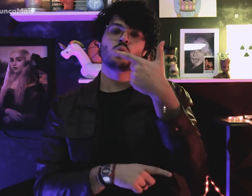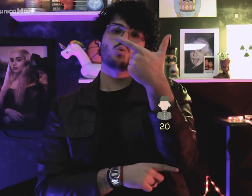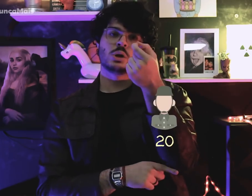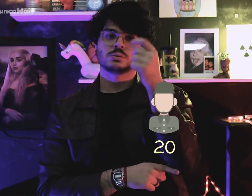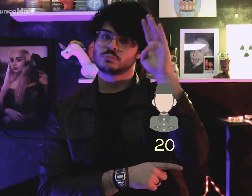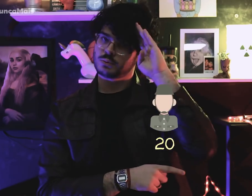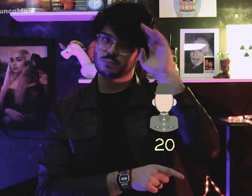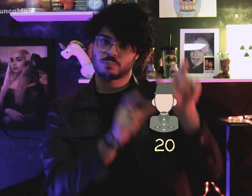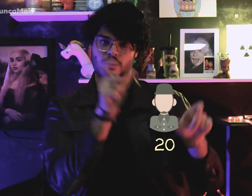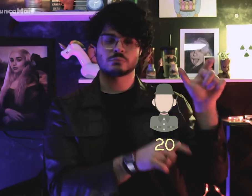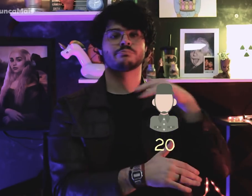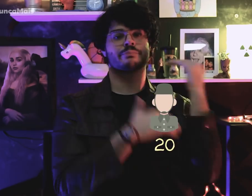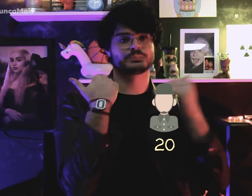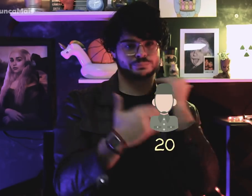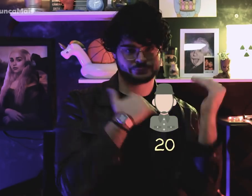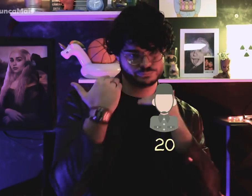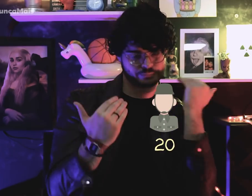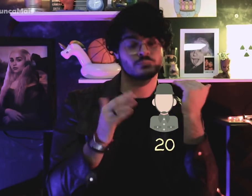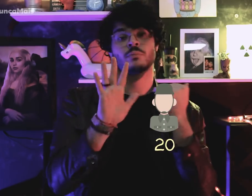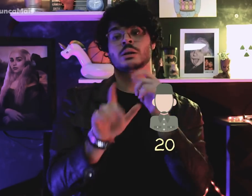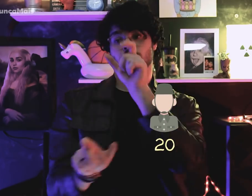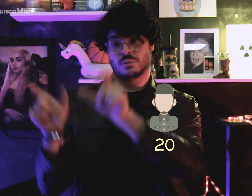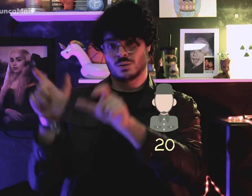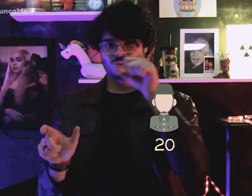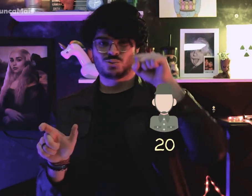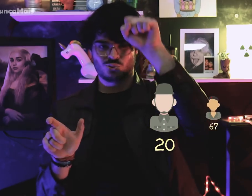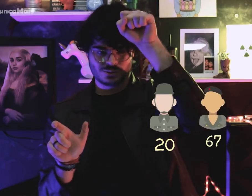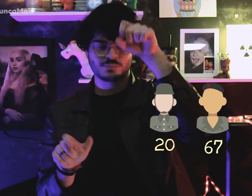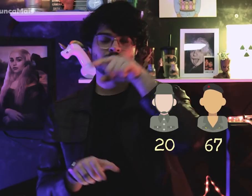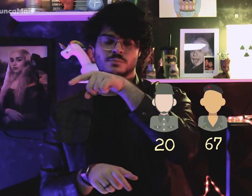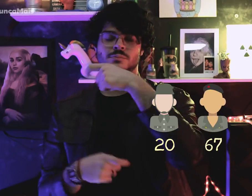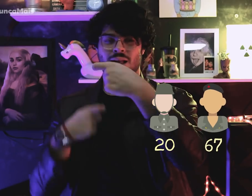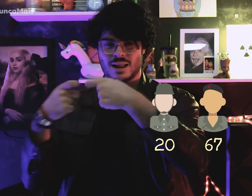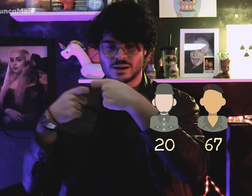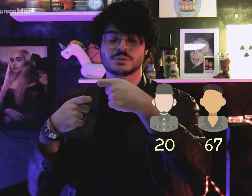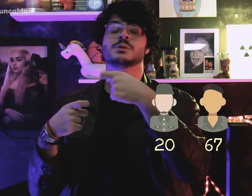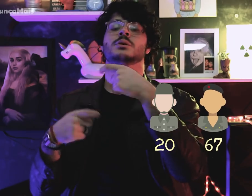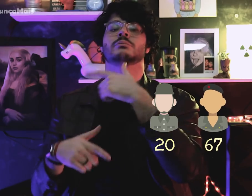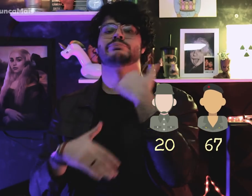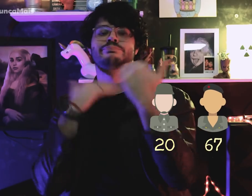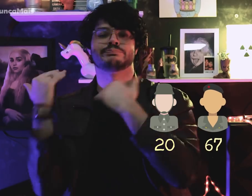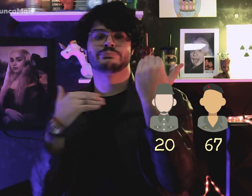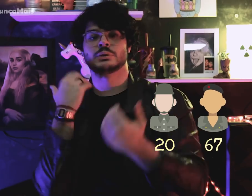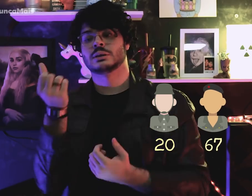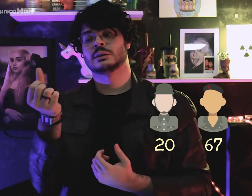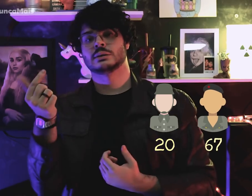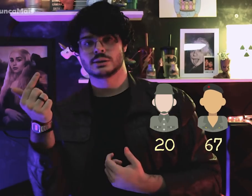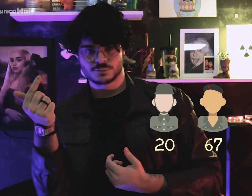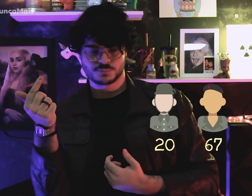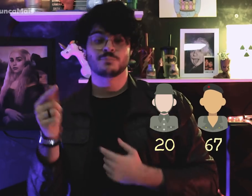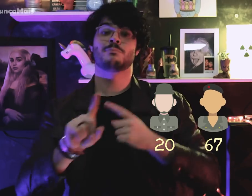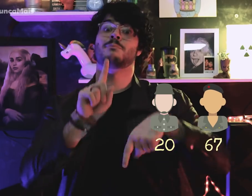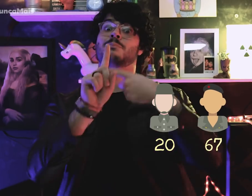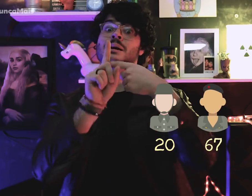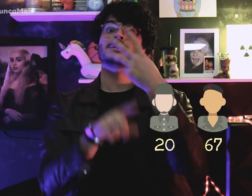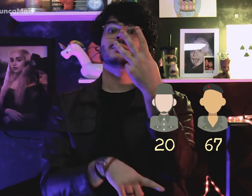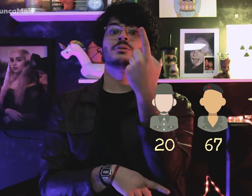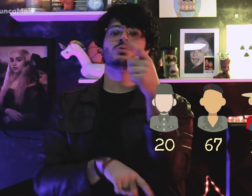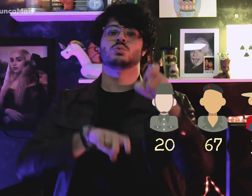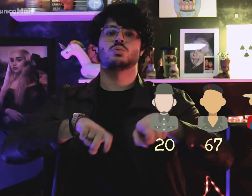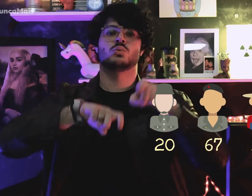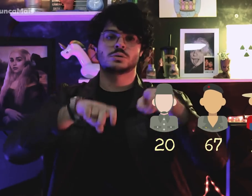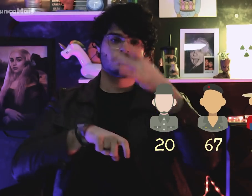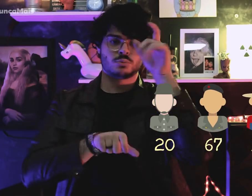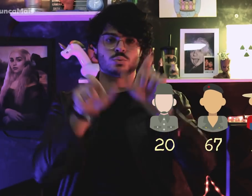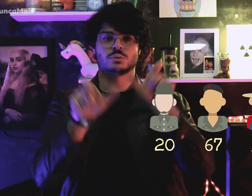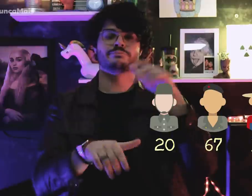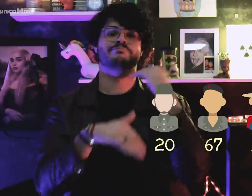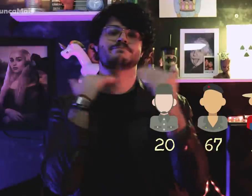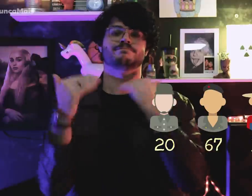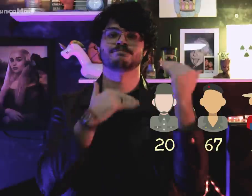morreram 20 militares, 67 guerrilheiros do PCdoB e 31 camponeses.